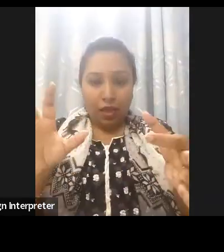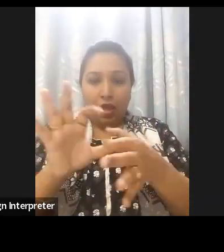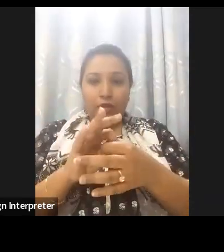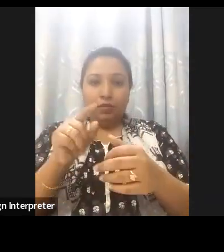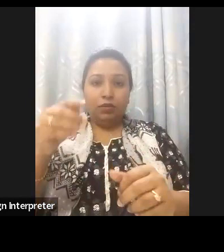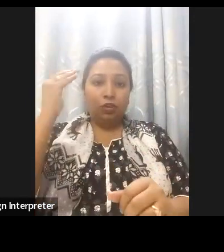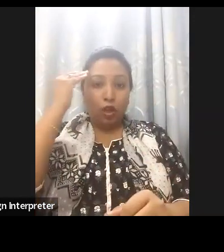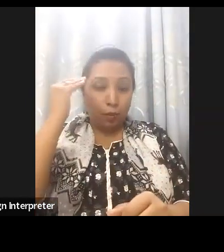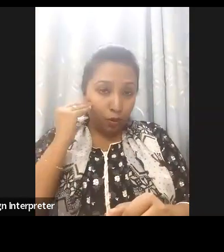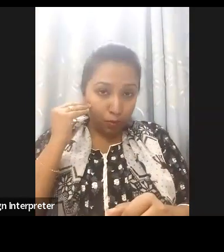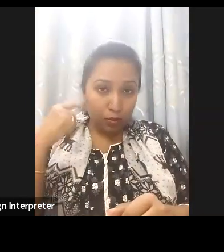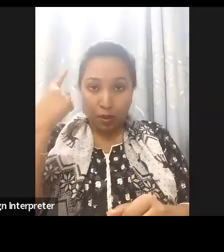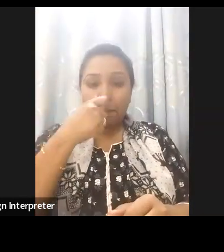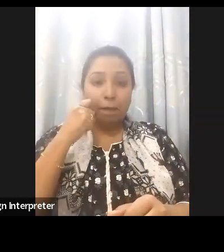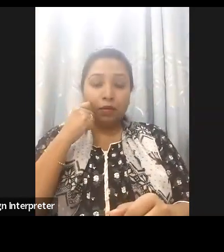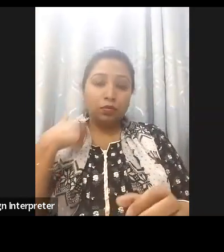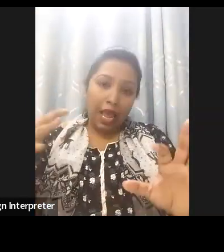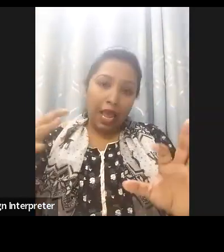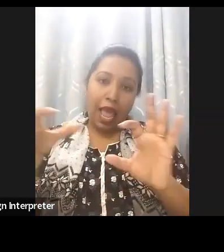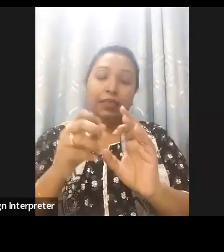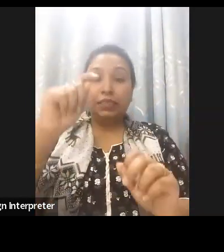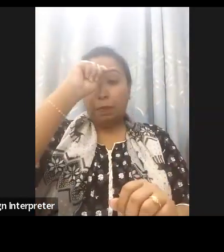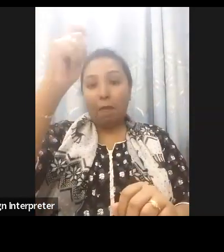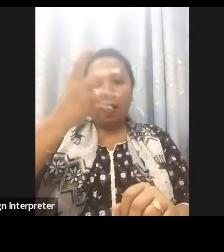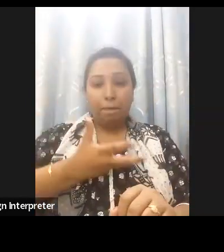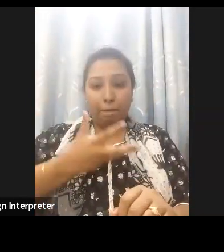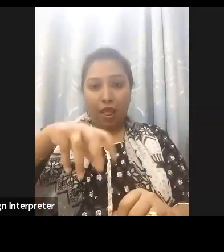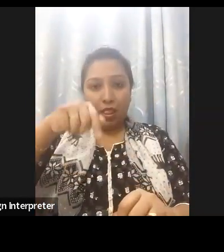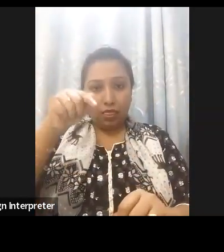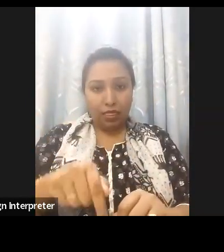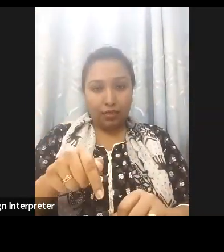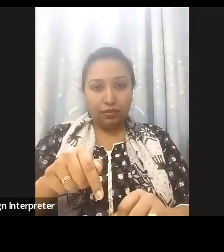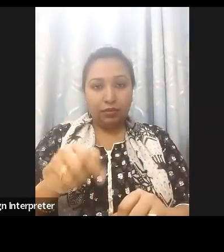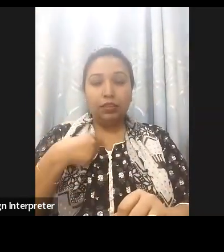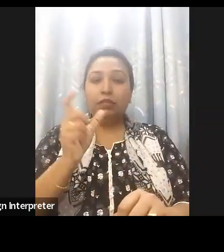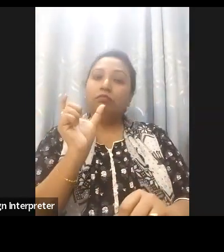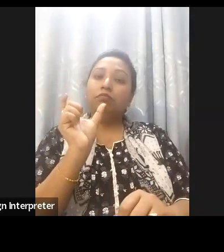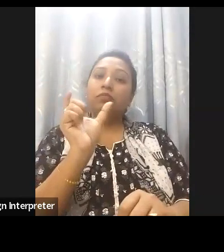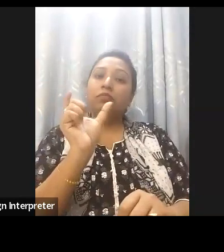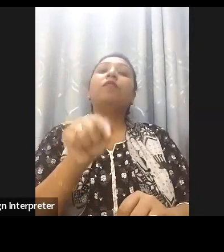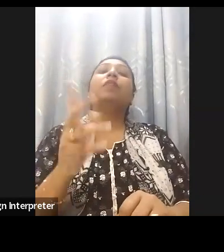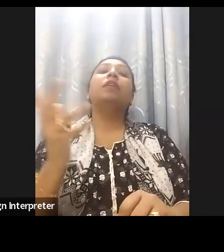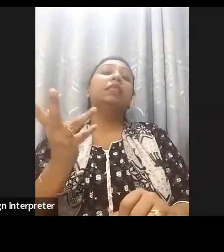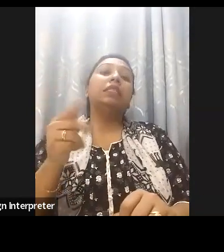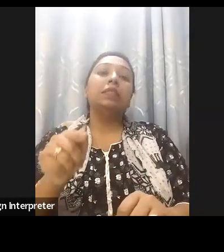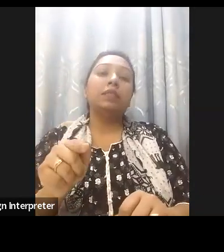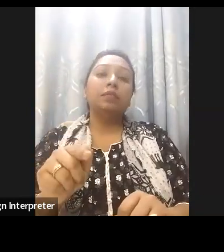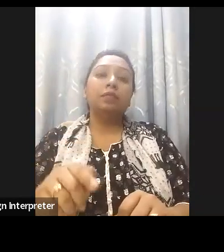In fact Smart Bangladesh has a task force, it was just formed based on the digital Bangladesh